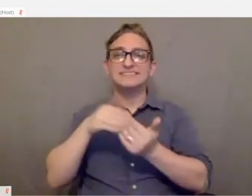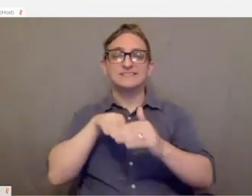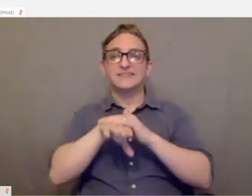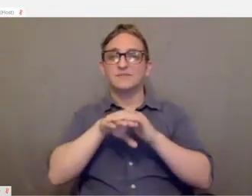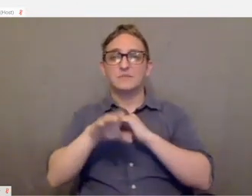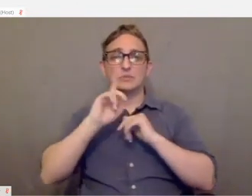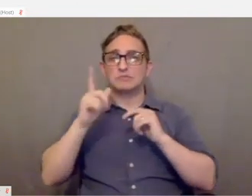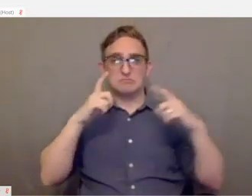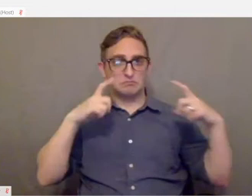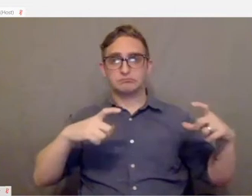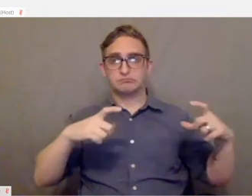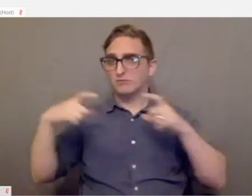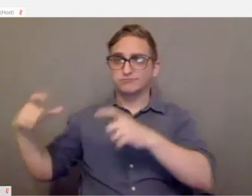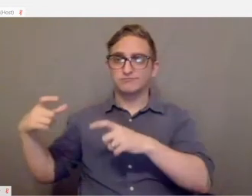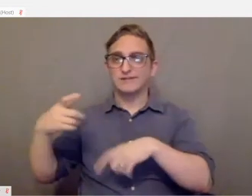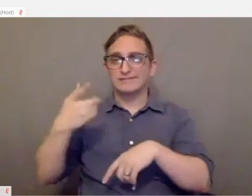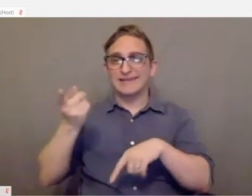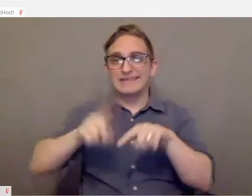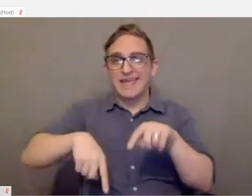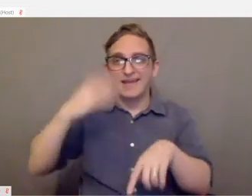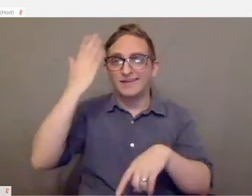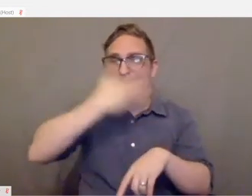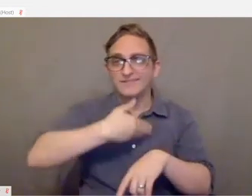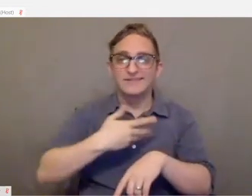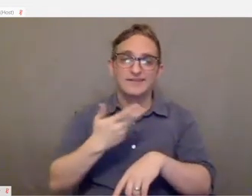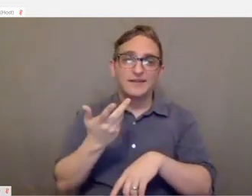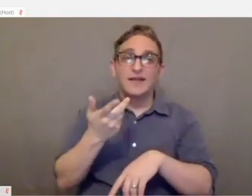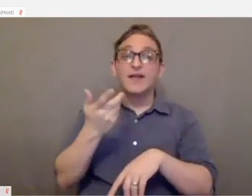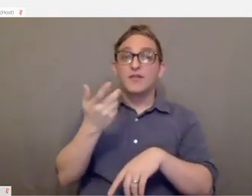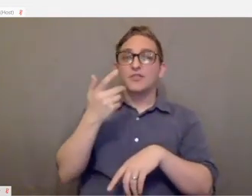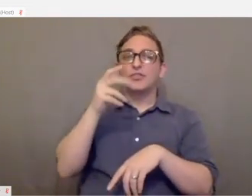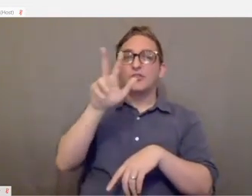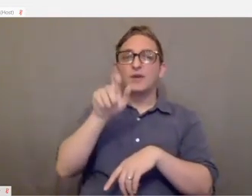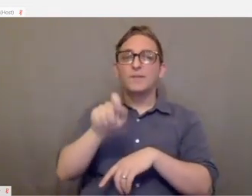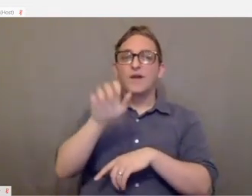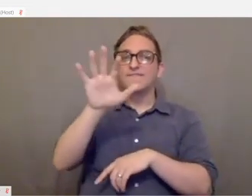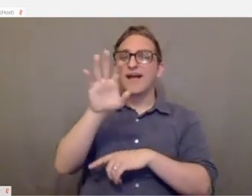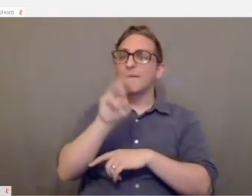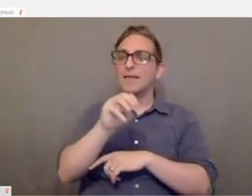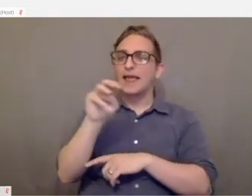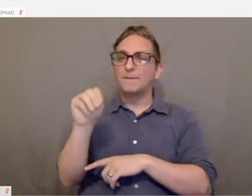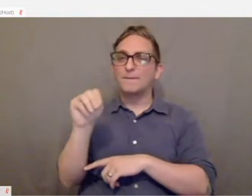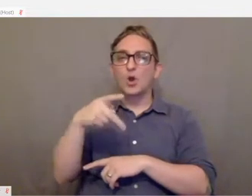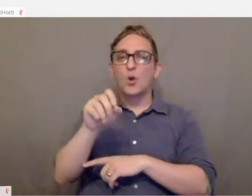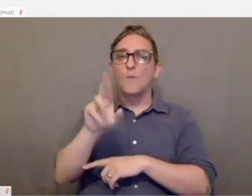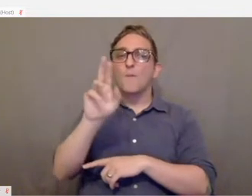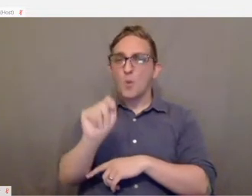Large and hard to miss. You have 3.5‑millimeter ports for each controller input.